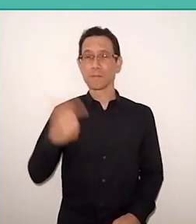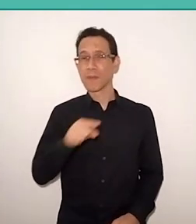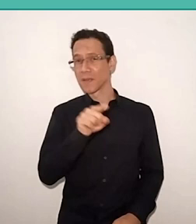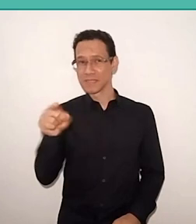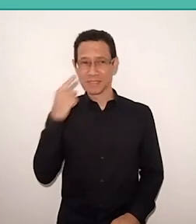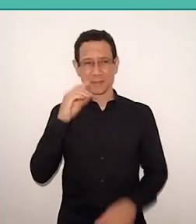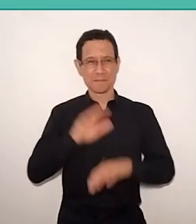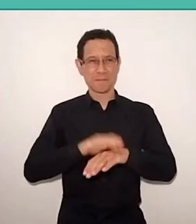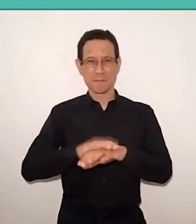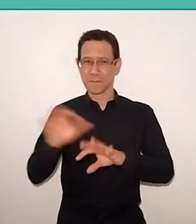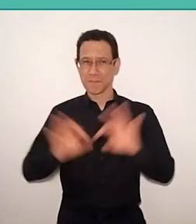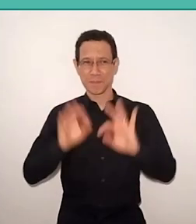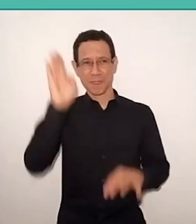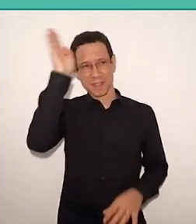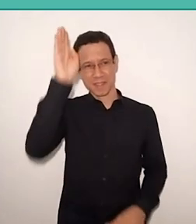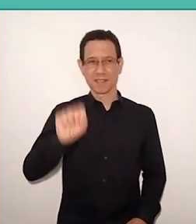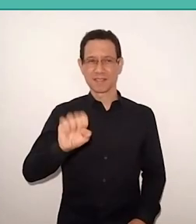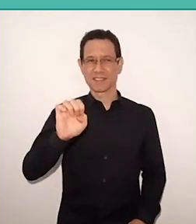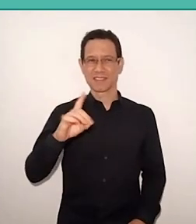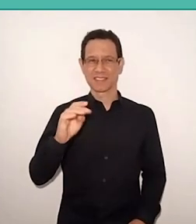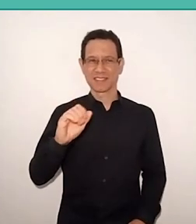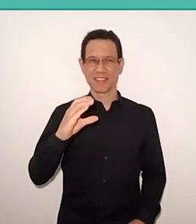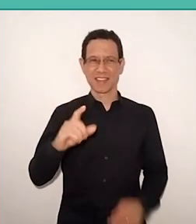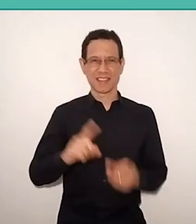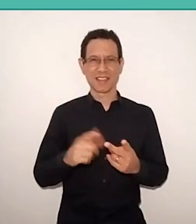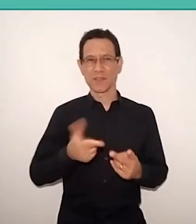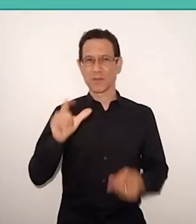Sesc, CEDAC, Itaú Social, Emilia Magazine,